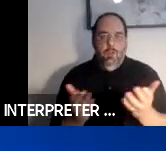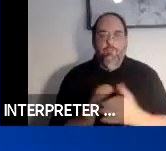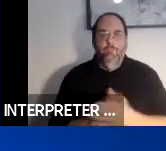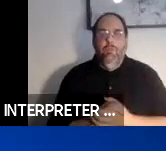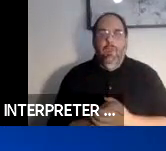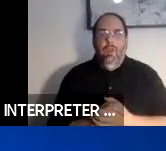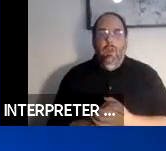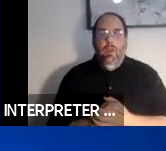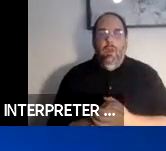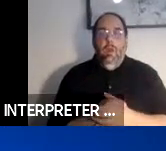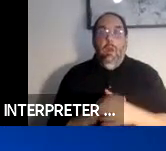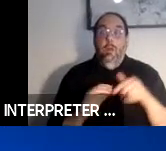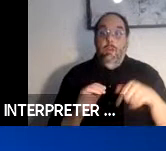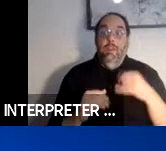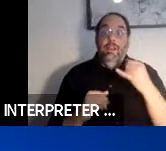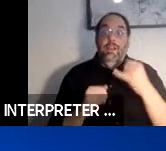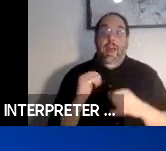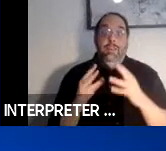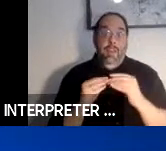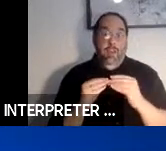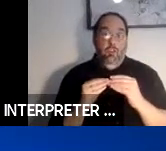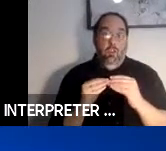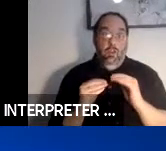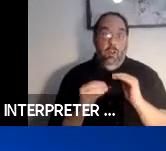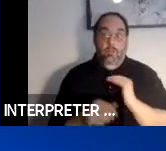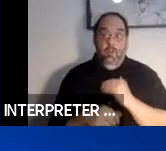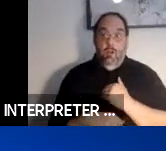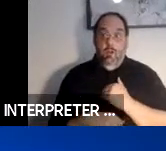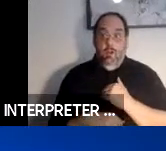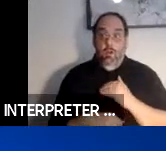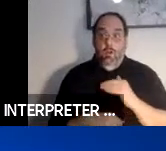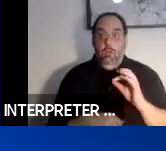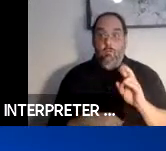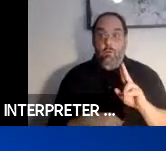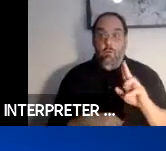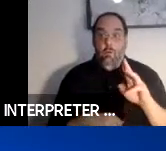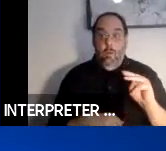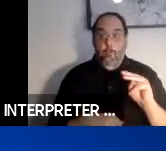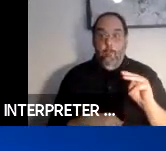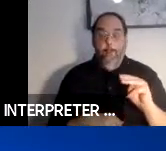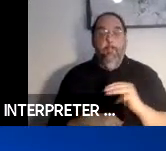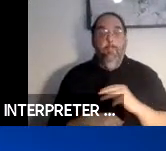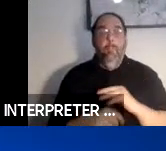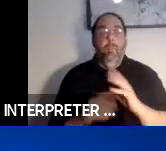Though this is the last session of our forum, the online dialogue will remain available for